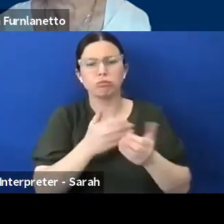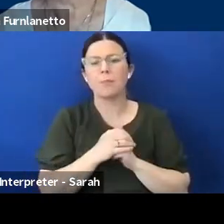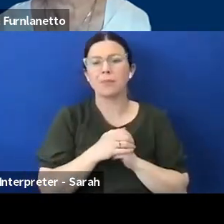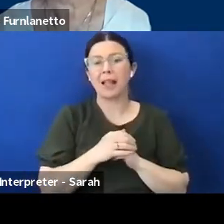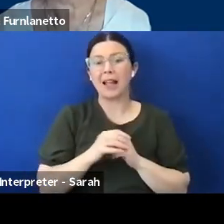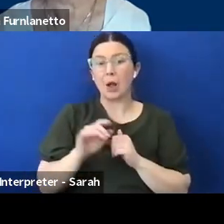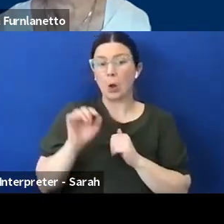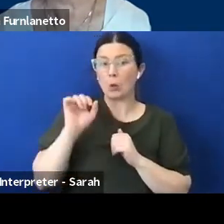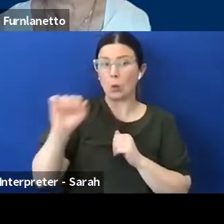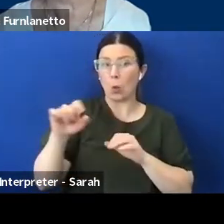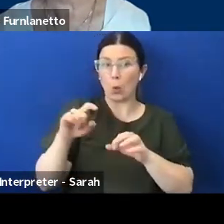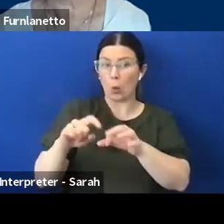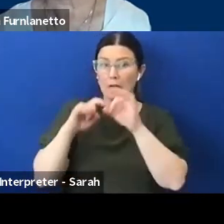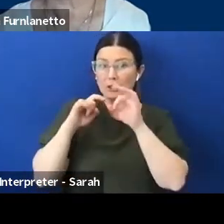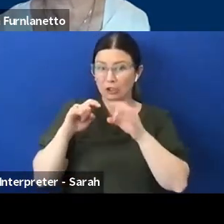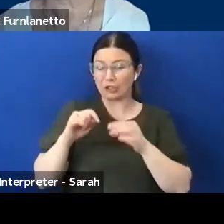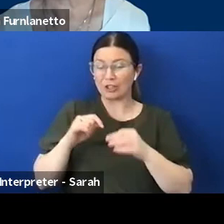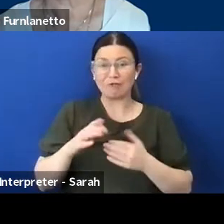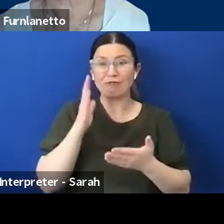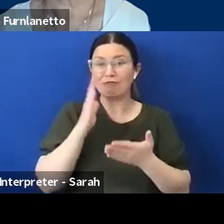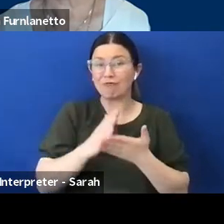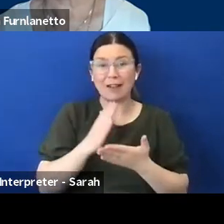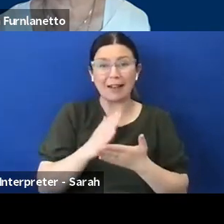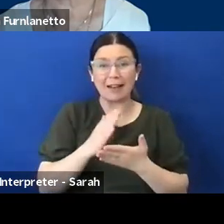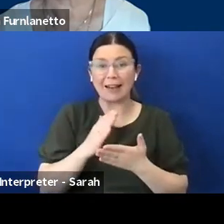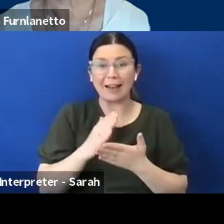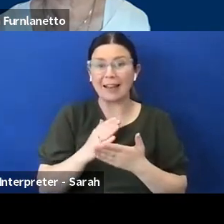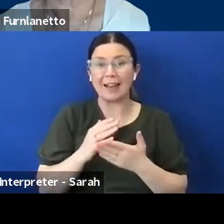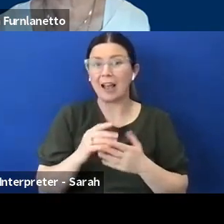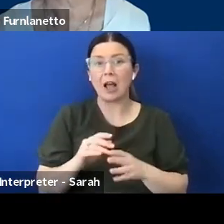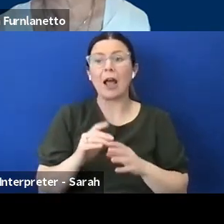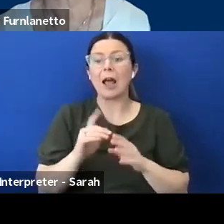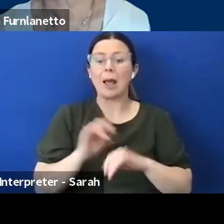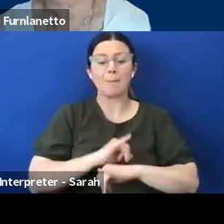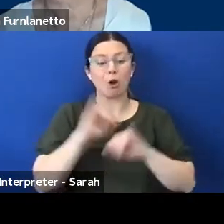no one in the world can teach the emergency management services about debriefing.